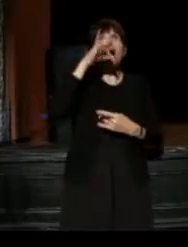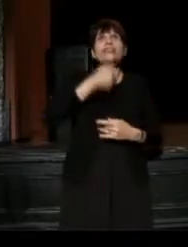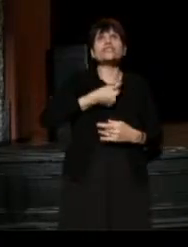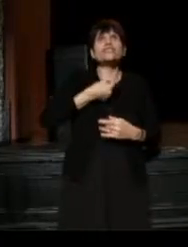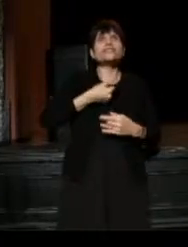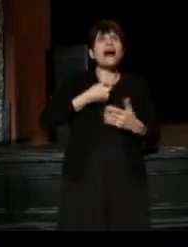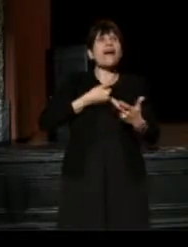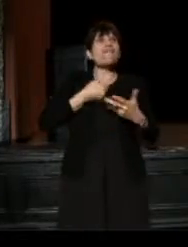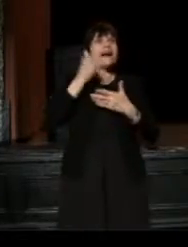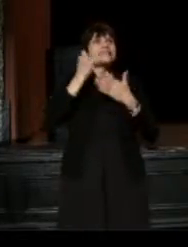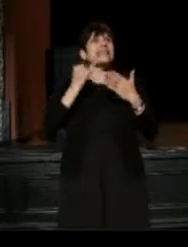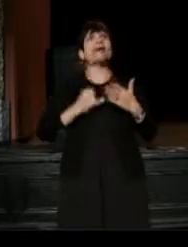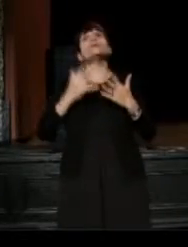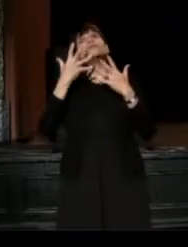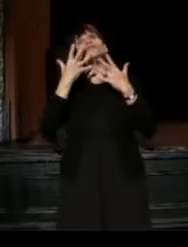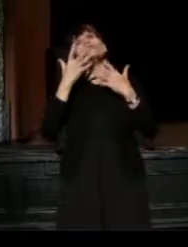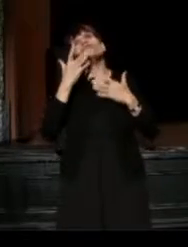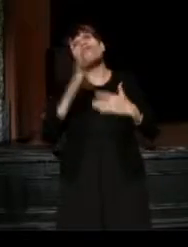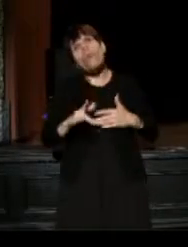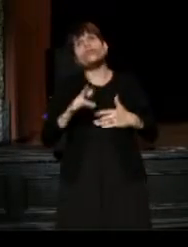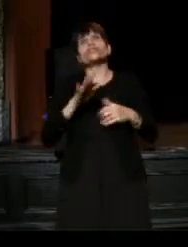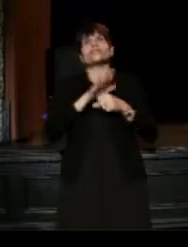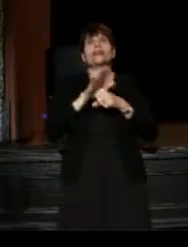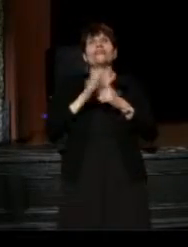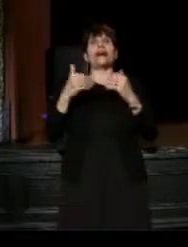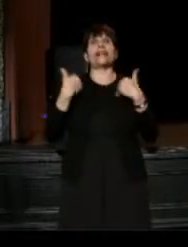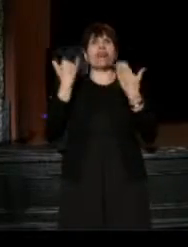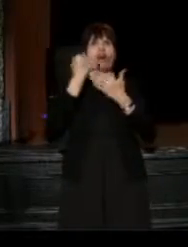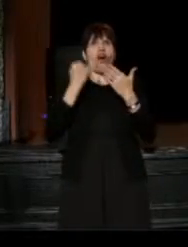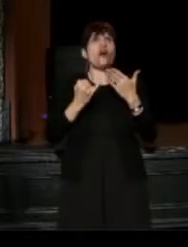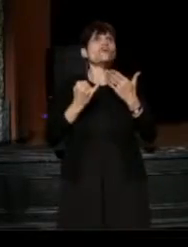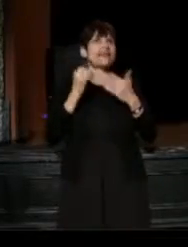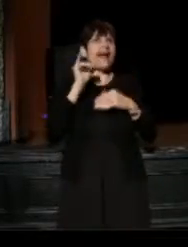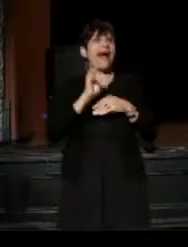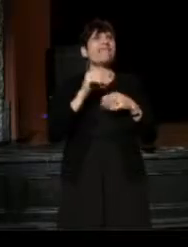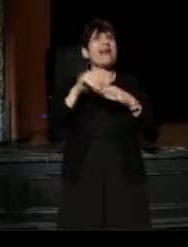and I was fortune enough, as an young artist to have that in Chicago.